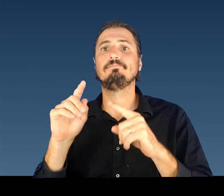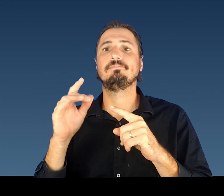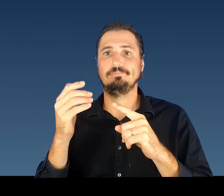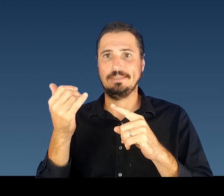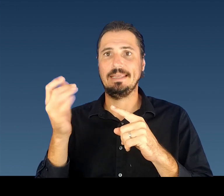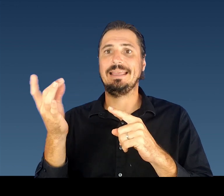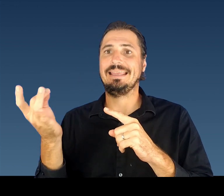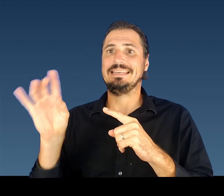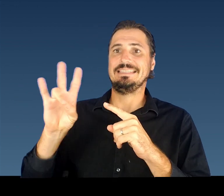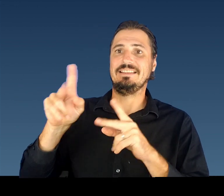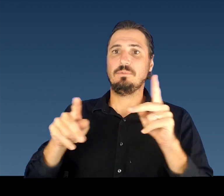burdened system.